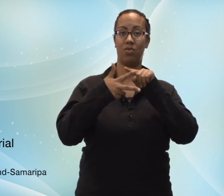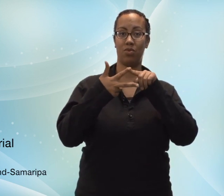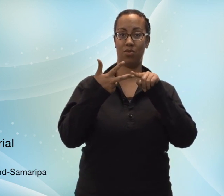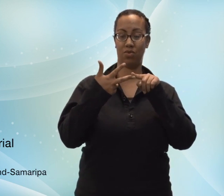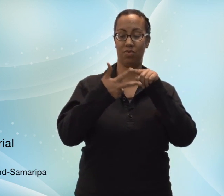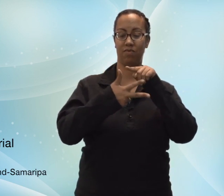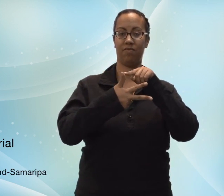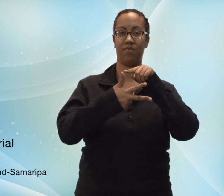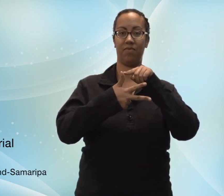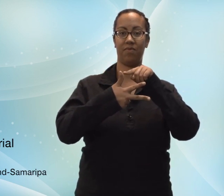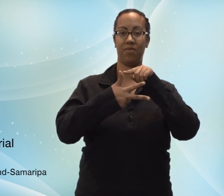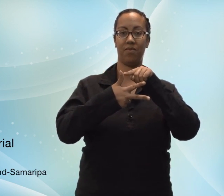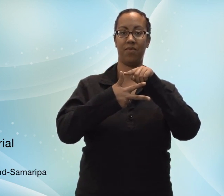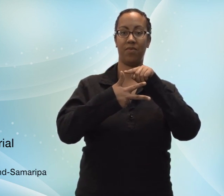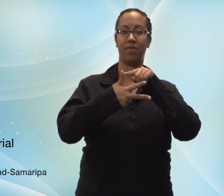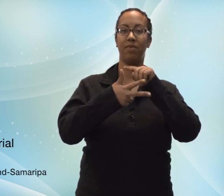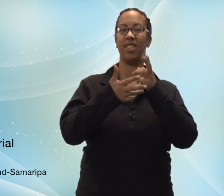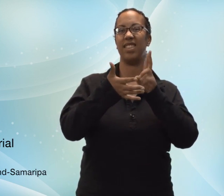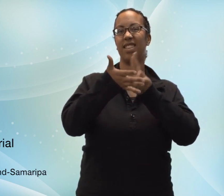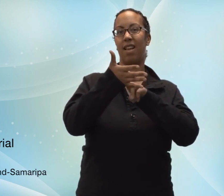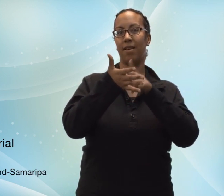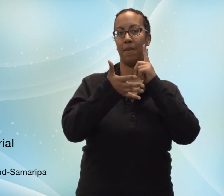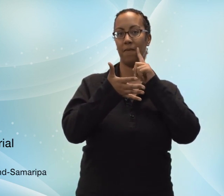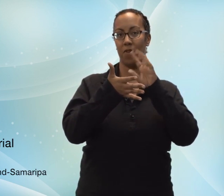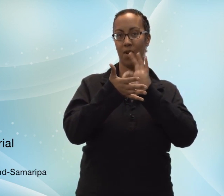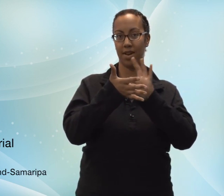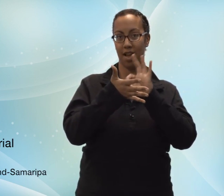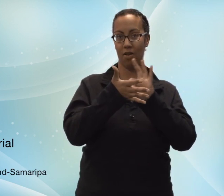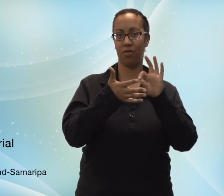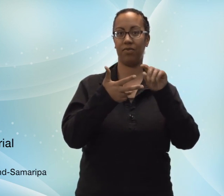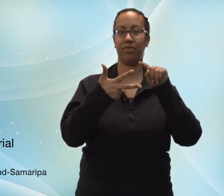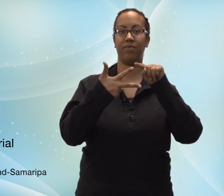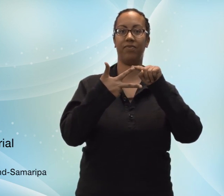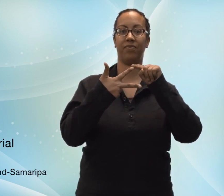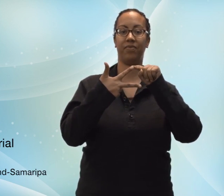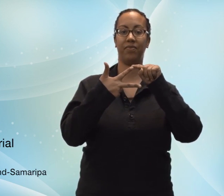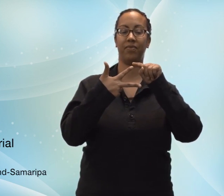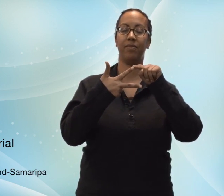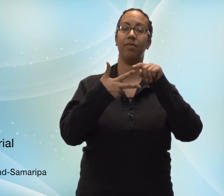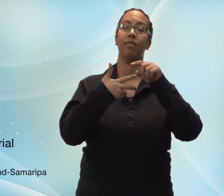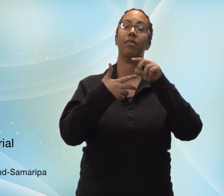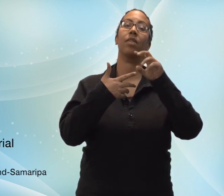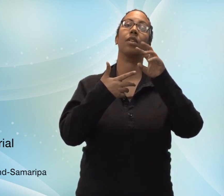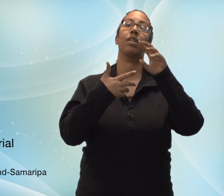And today I am going to show you three parts. The first part is going to be how to sign up for an account.